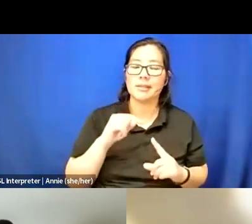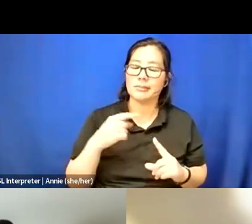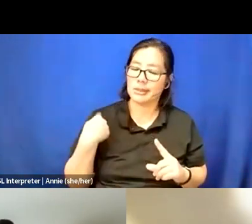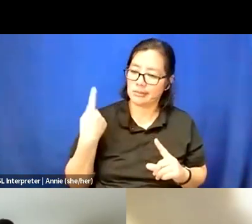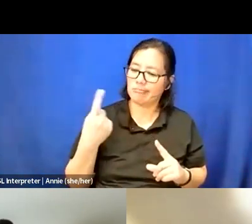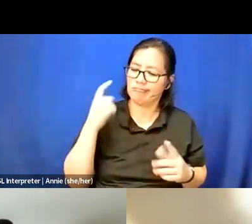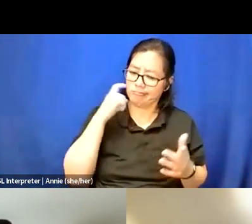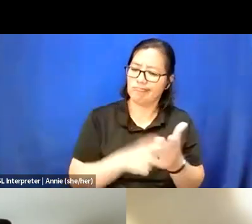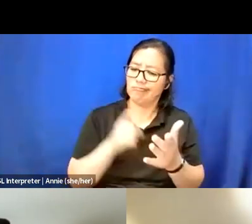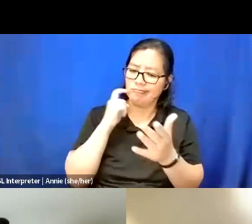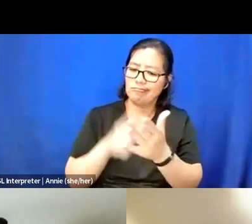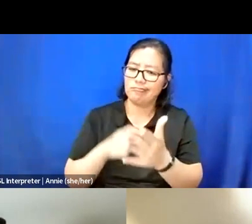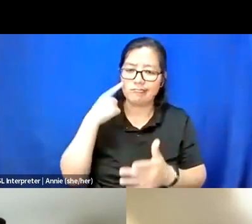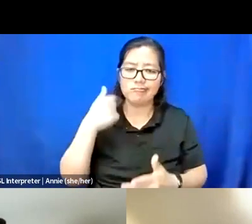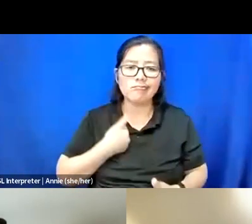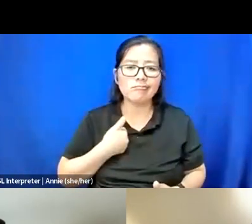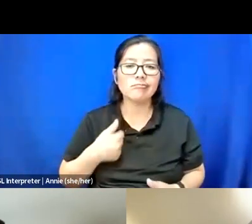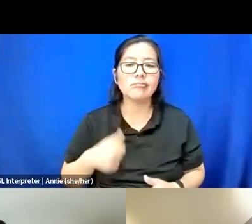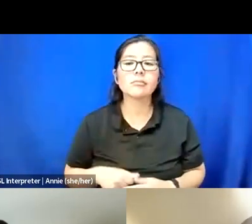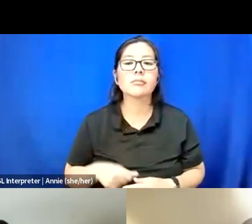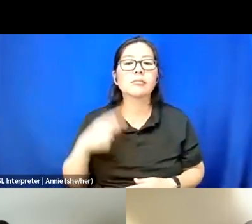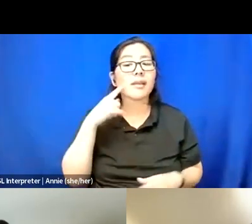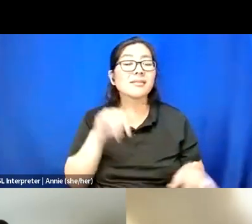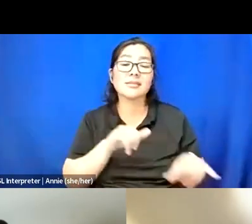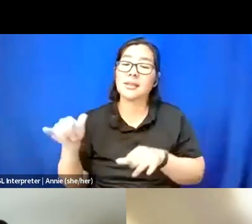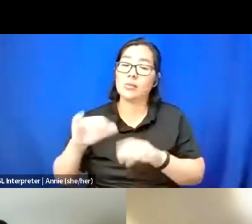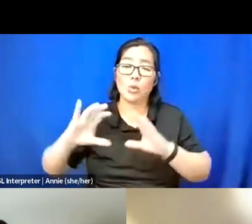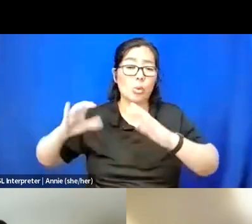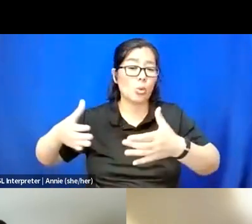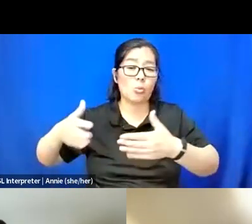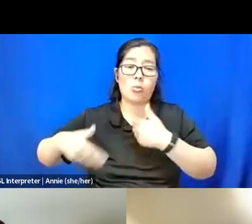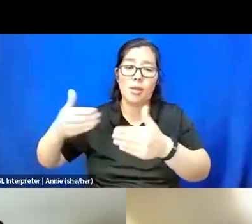And I think the same for our group process, too, like, as a cohort, like,